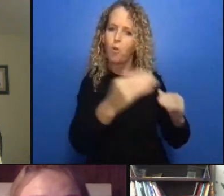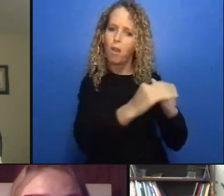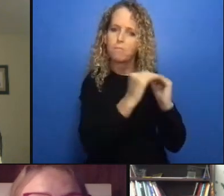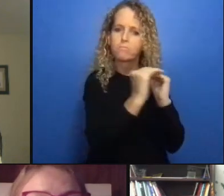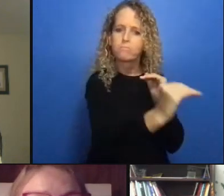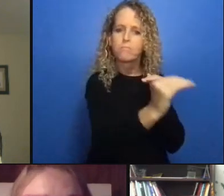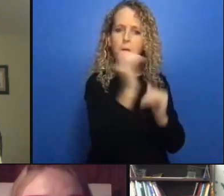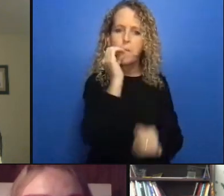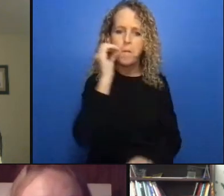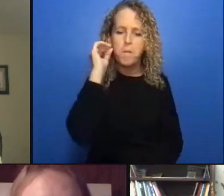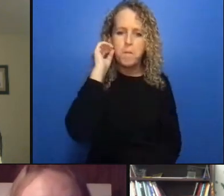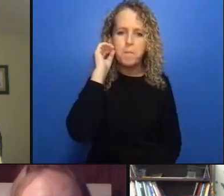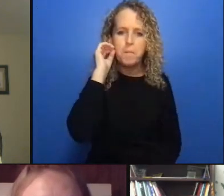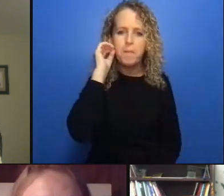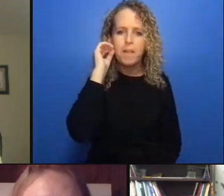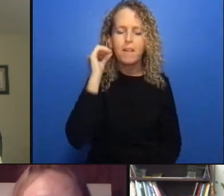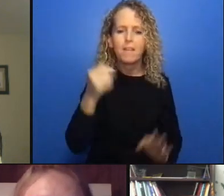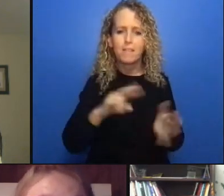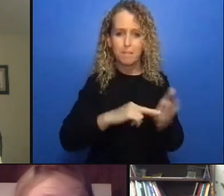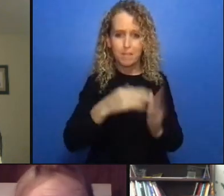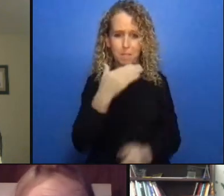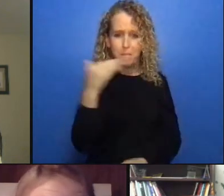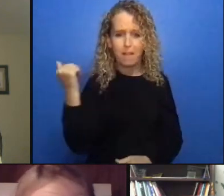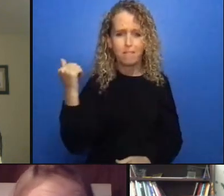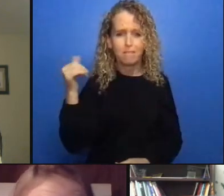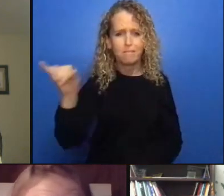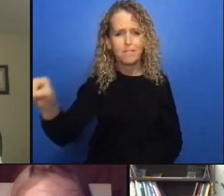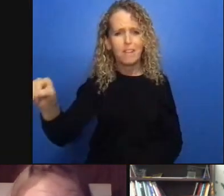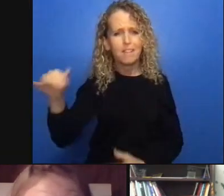are there any recommendations that you have focusing on this particular community